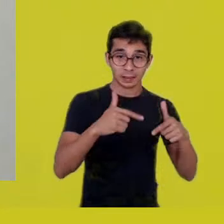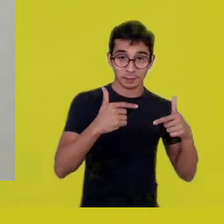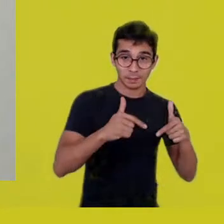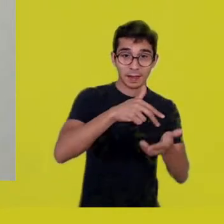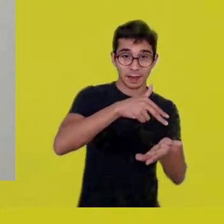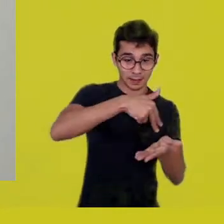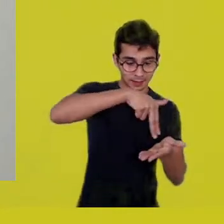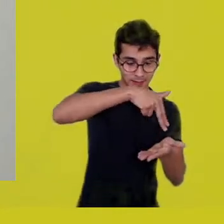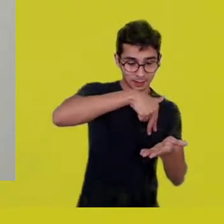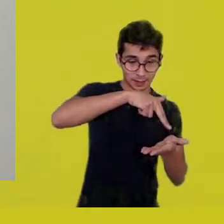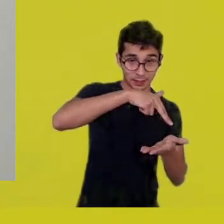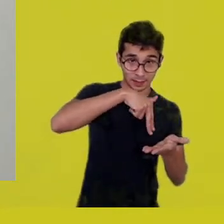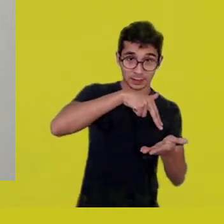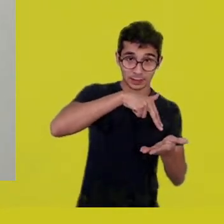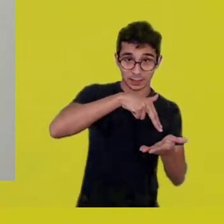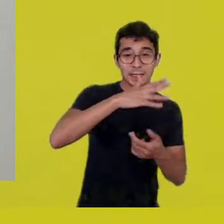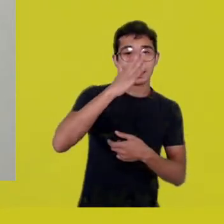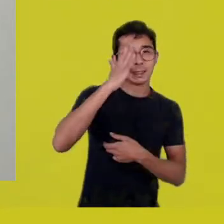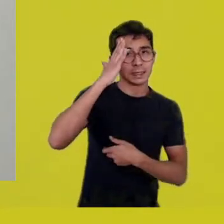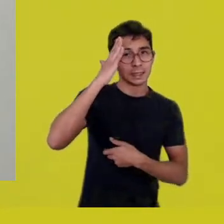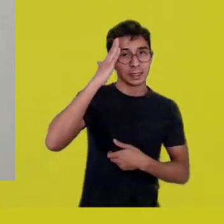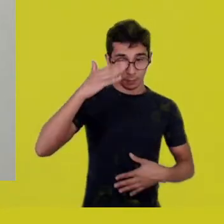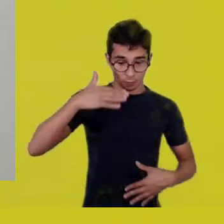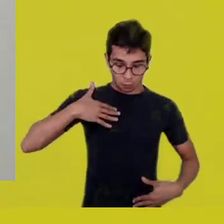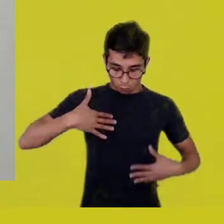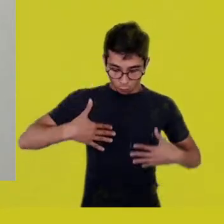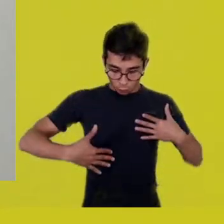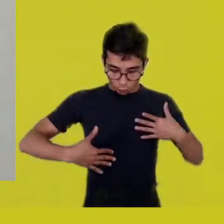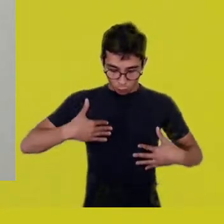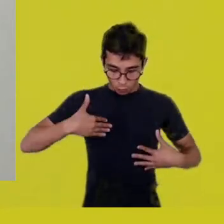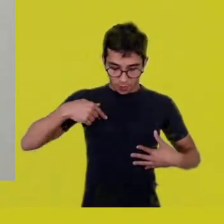The experimental axis for being alive is the body.